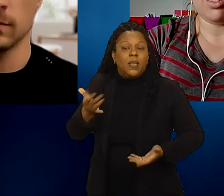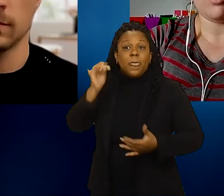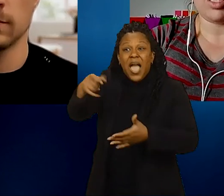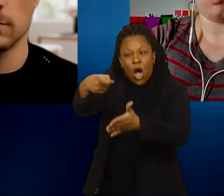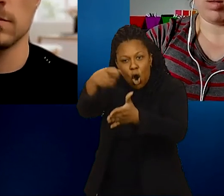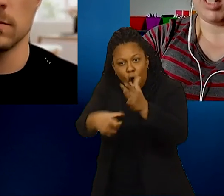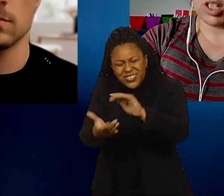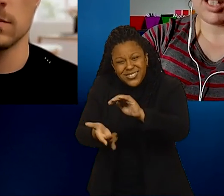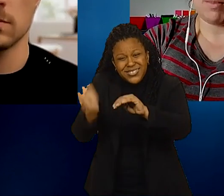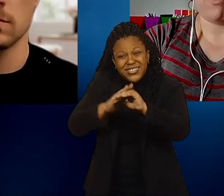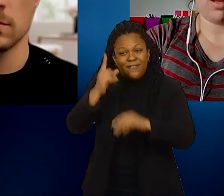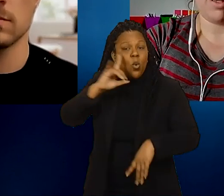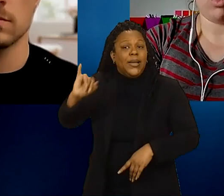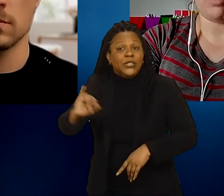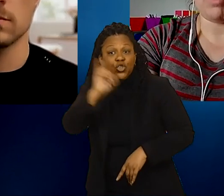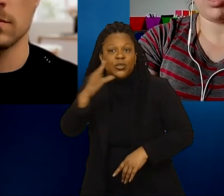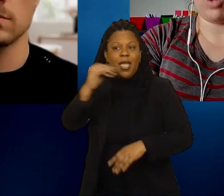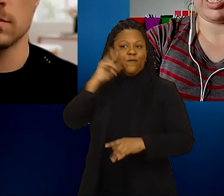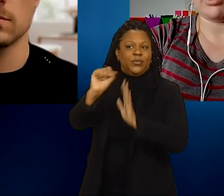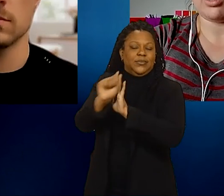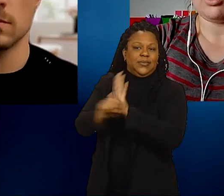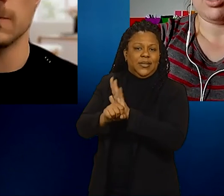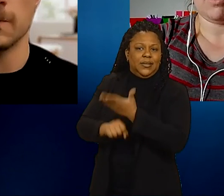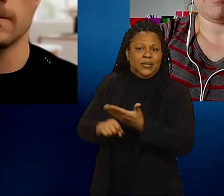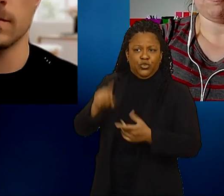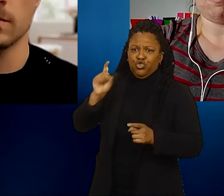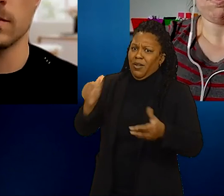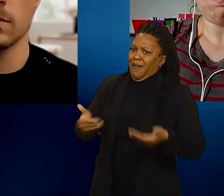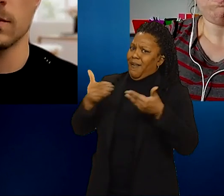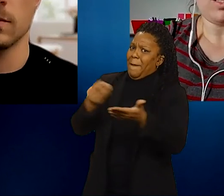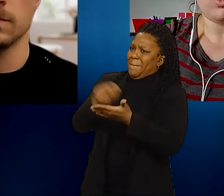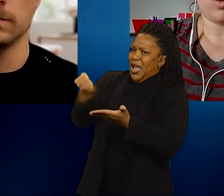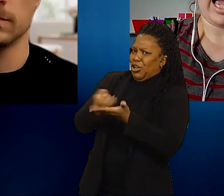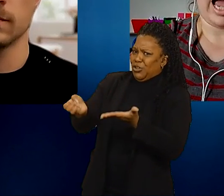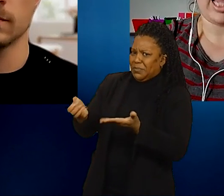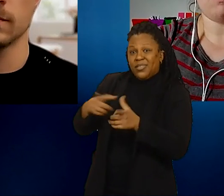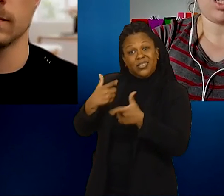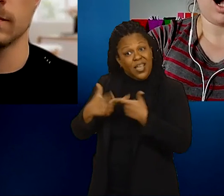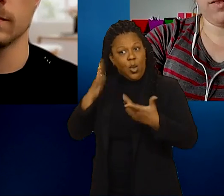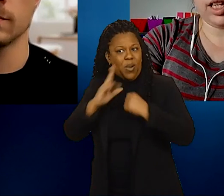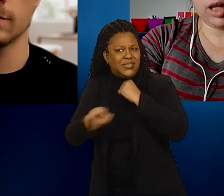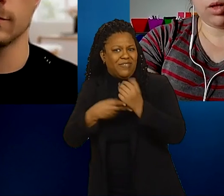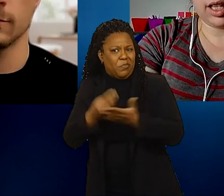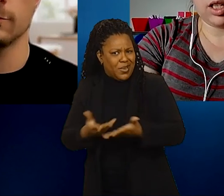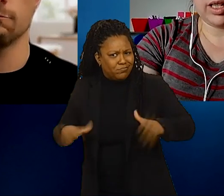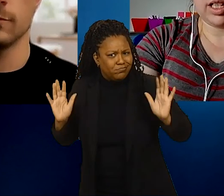than it would be just to pay for the medical equipment outright. So I am confident that he would look into it